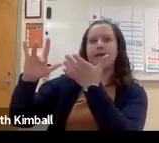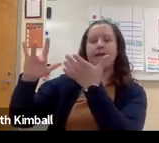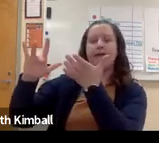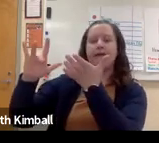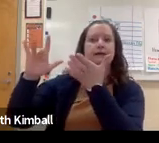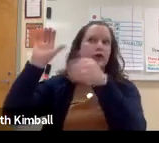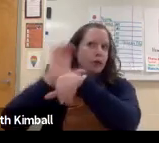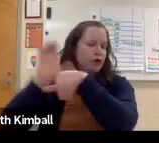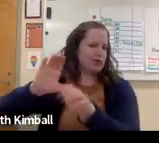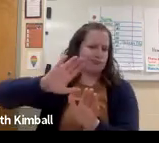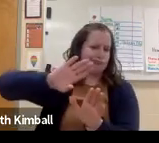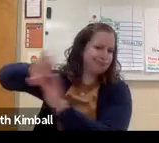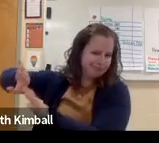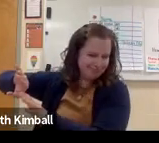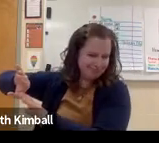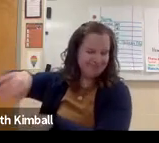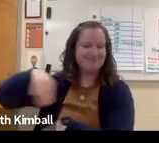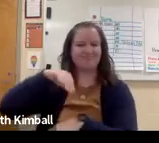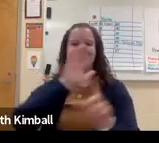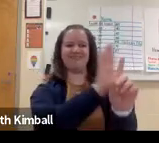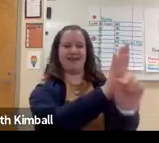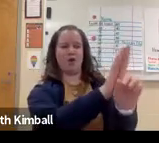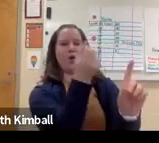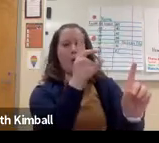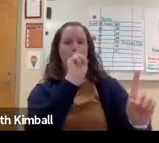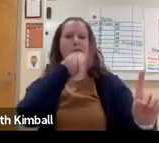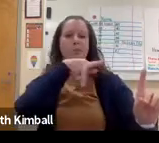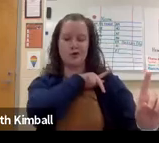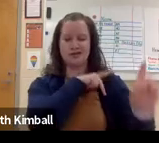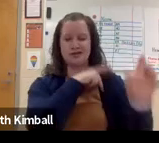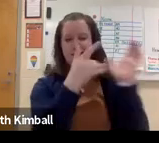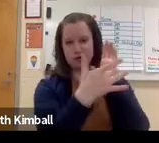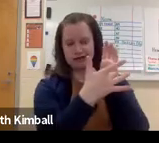So I'm not talking about iPads or computers or that type of technology, what I'm talking about